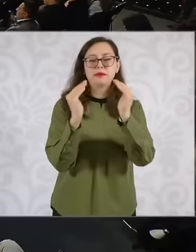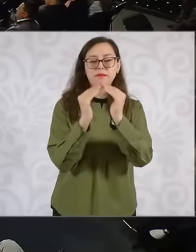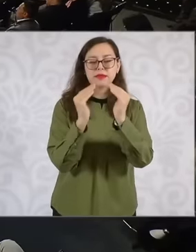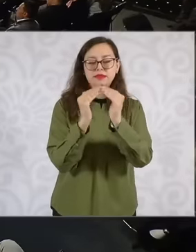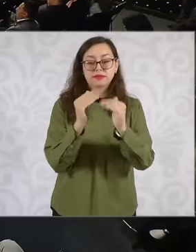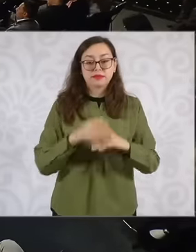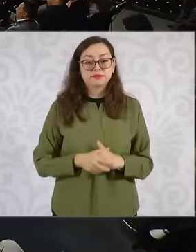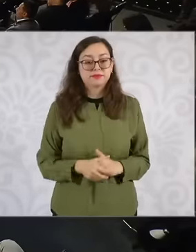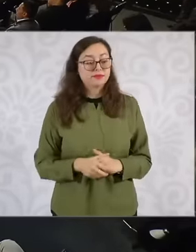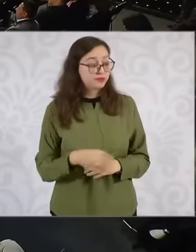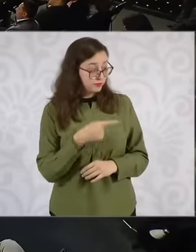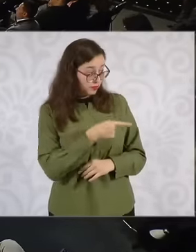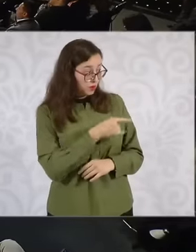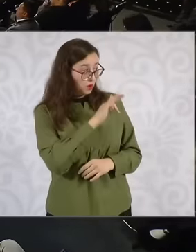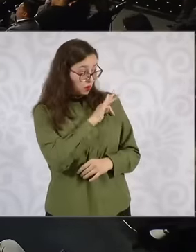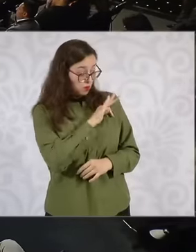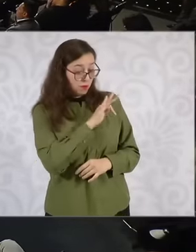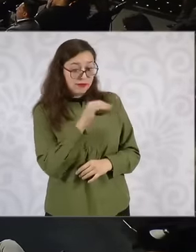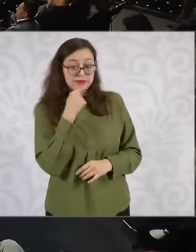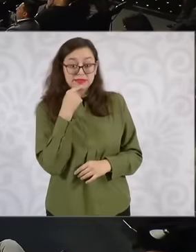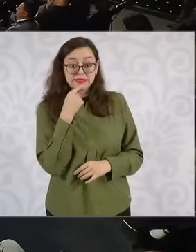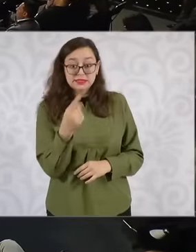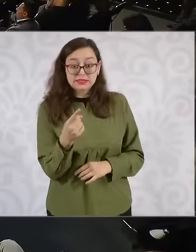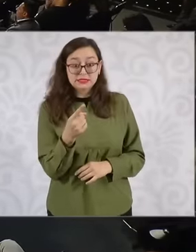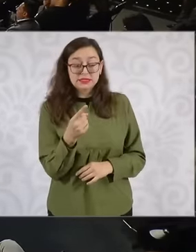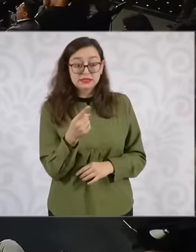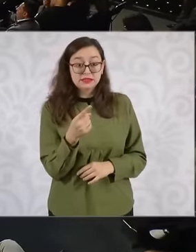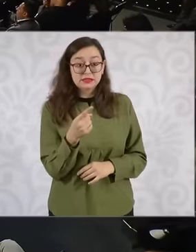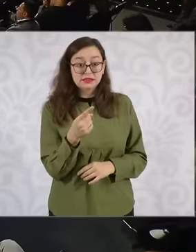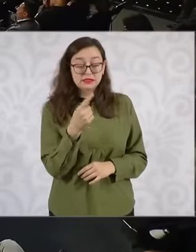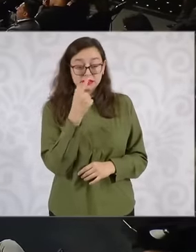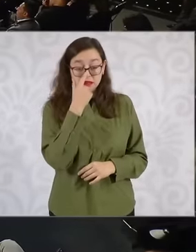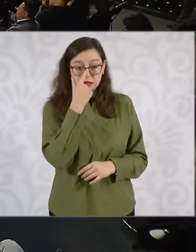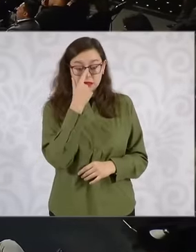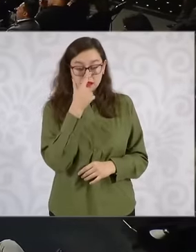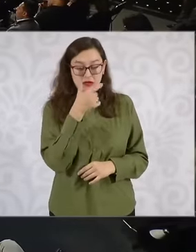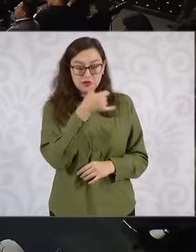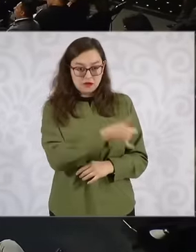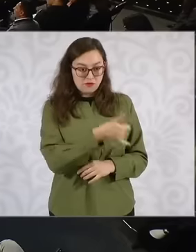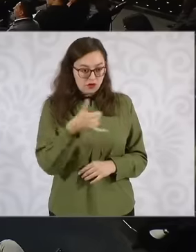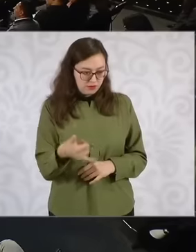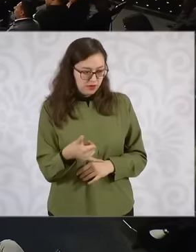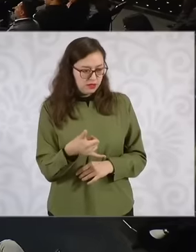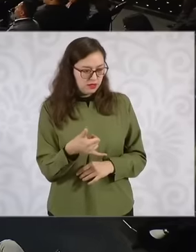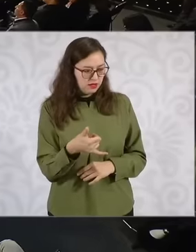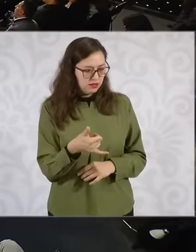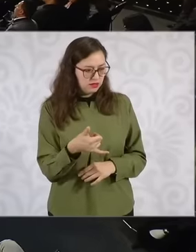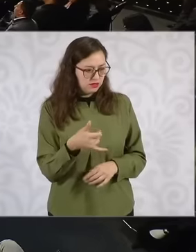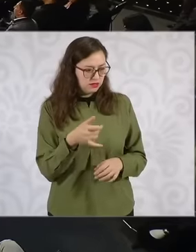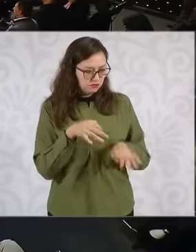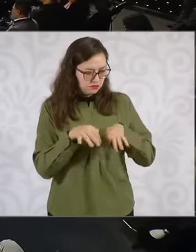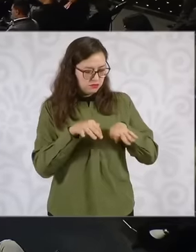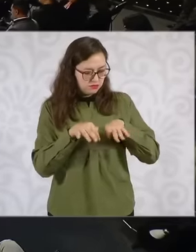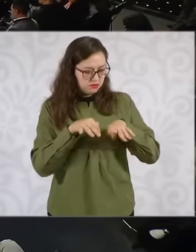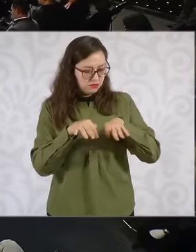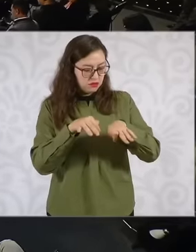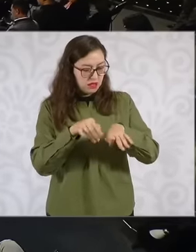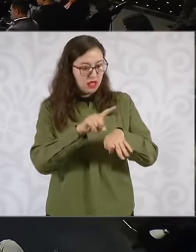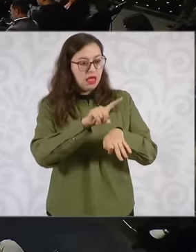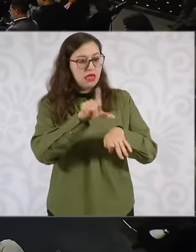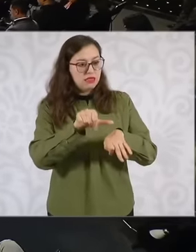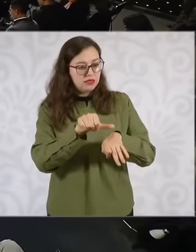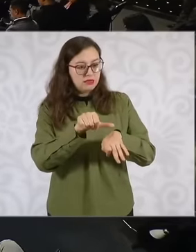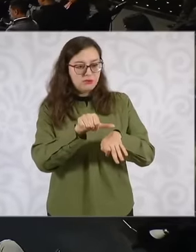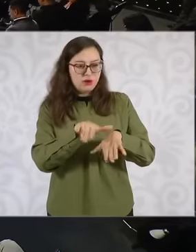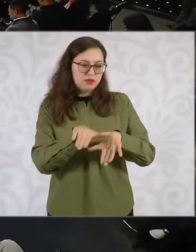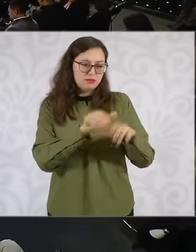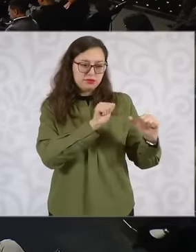on those who leave the infonavid and now the condition will be created so that they can